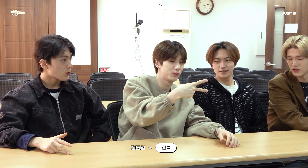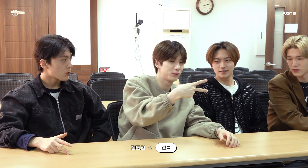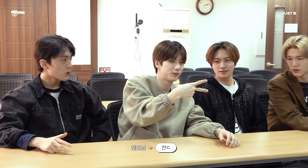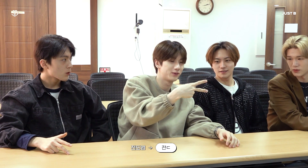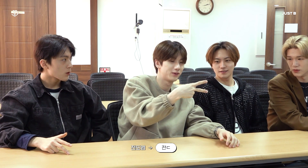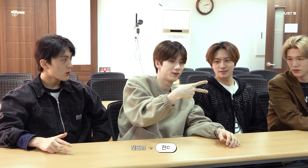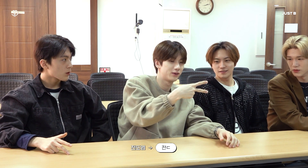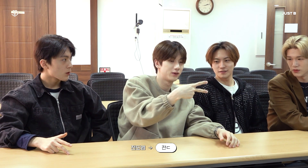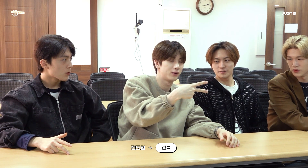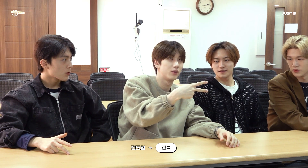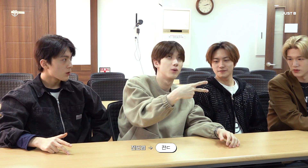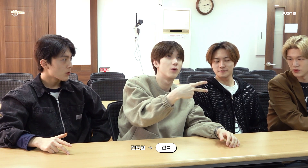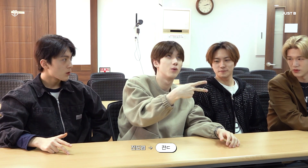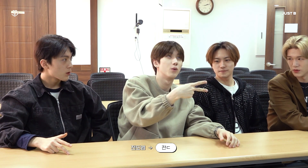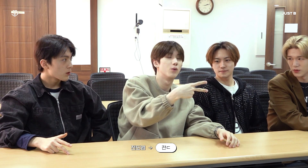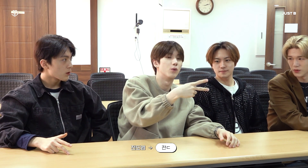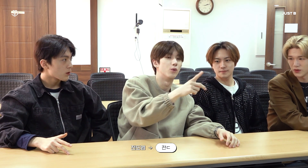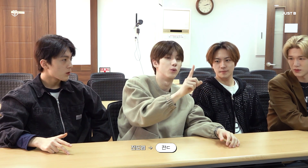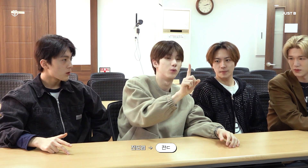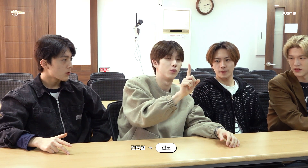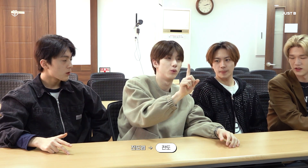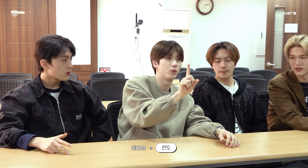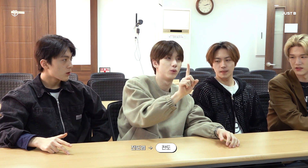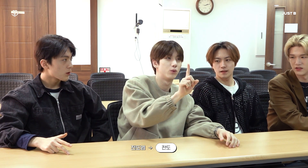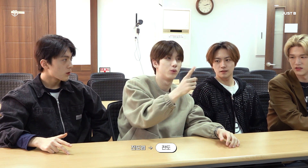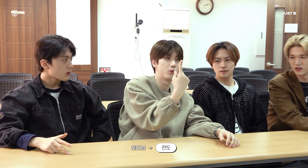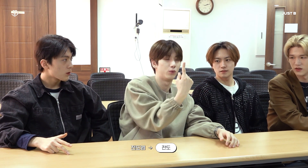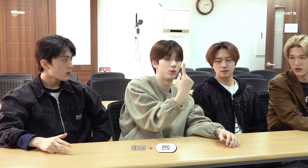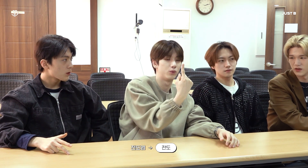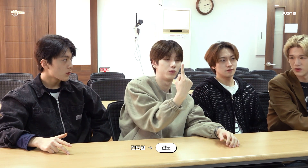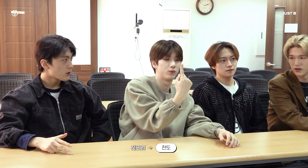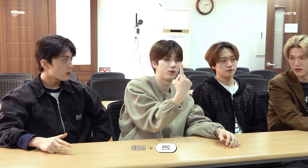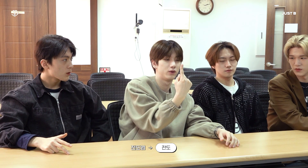'Do'